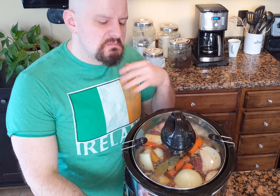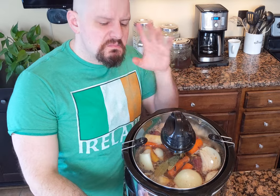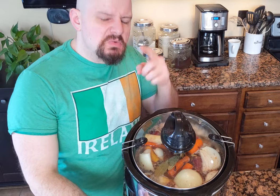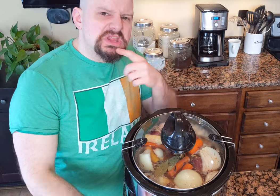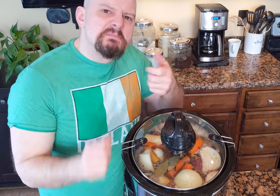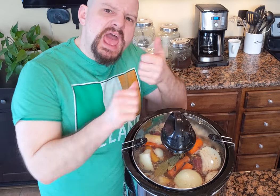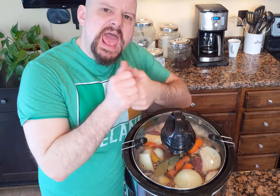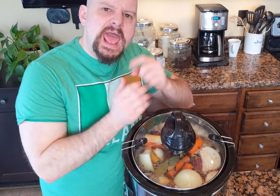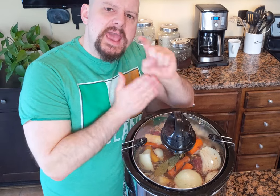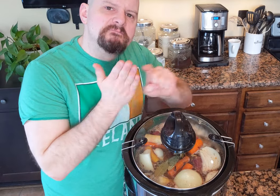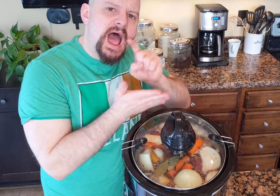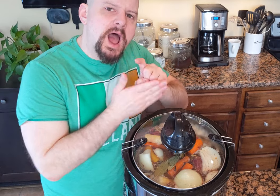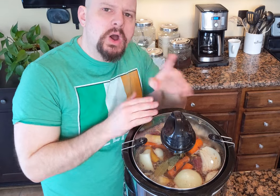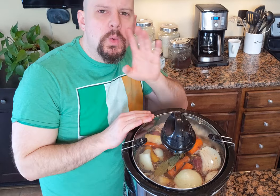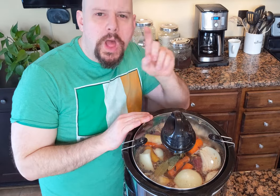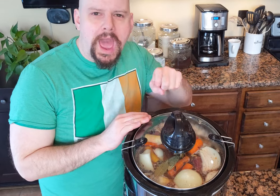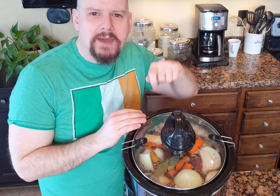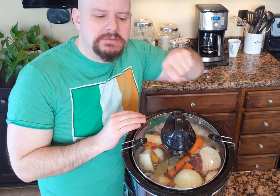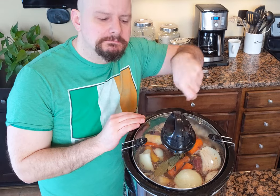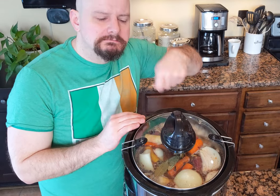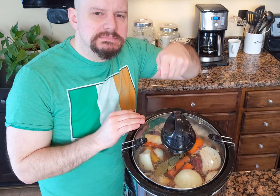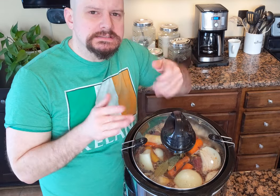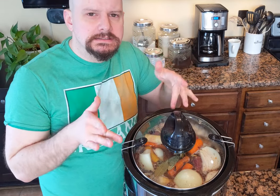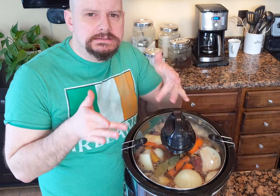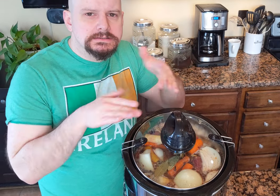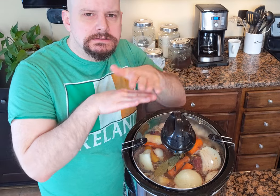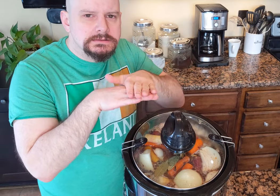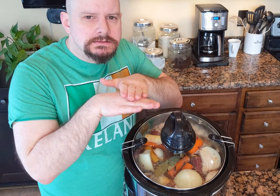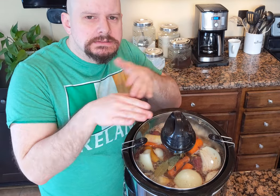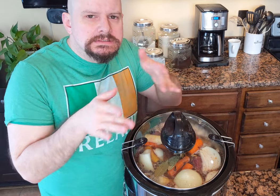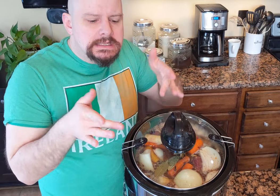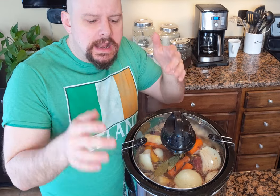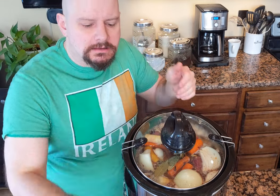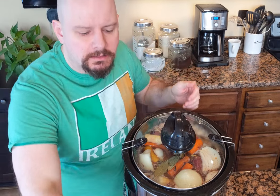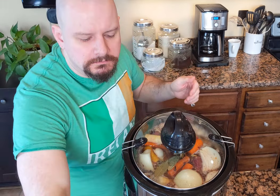I would say that you will need to stir gently every hour.